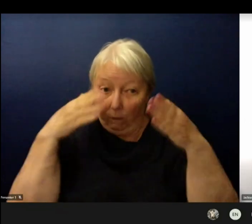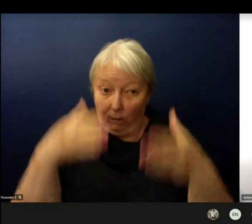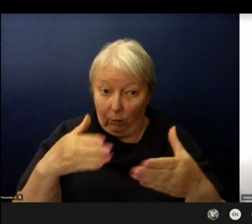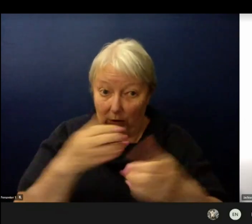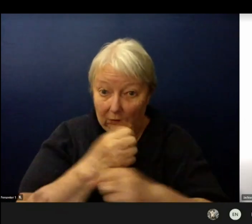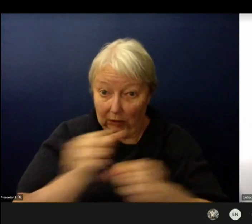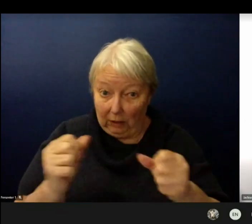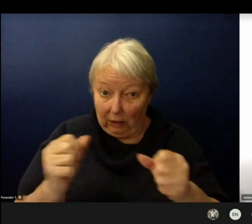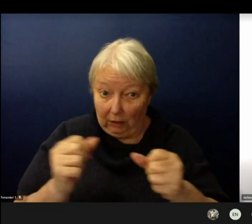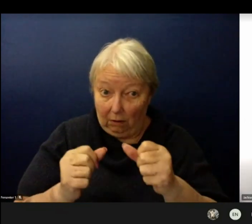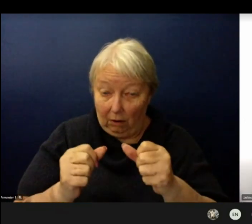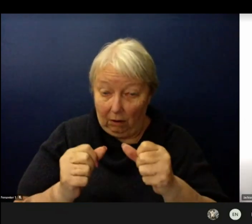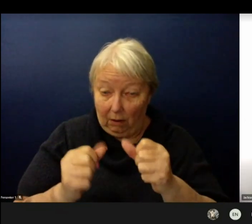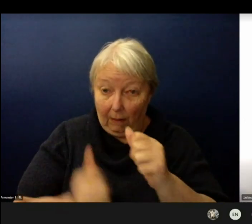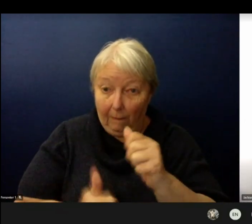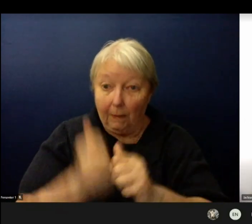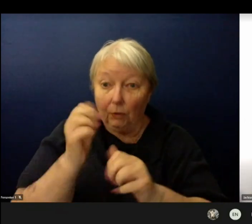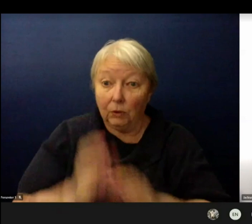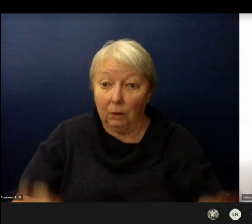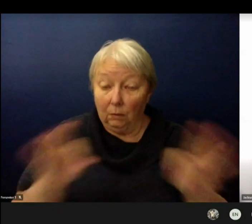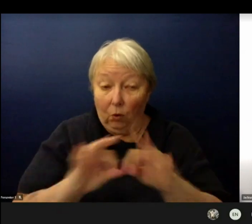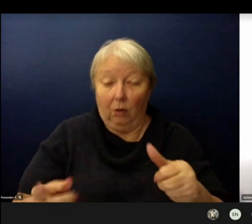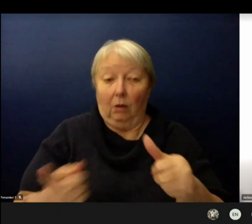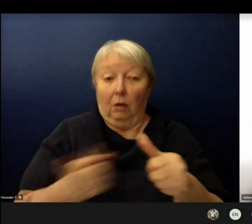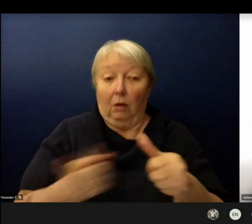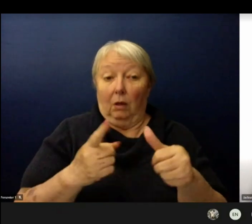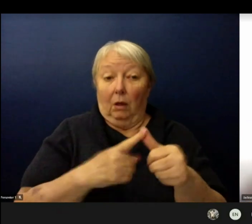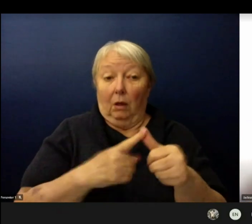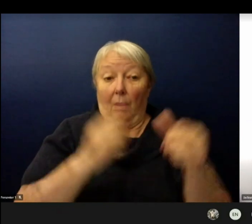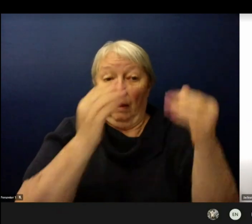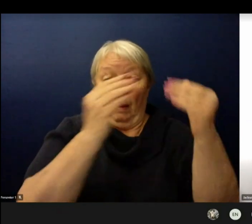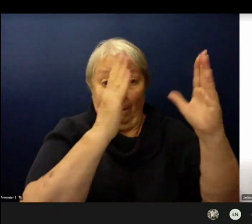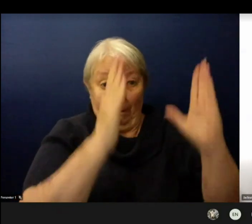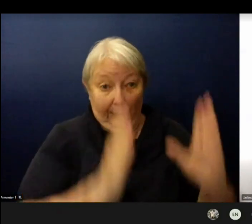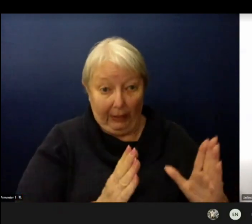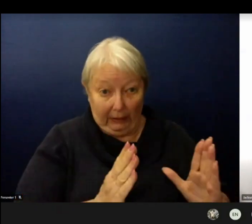are building safety and our social-emotional and cultural safety.